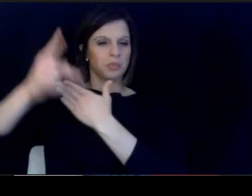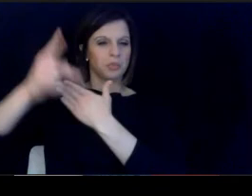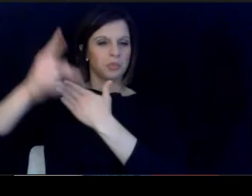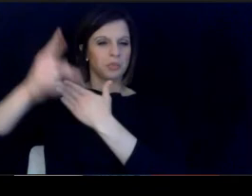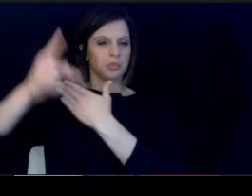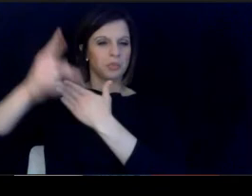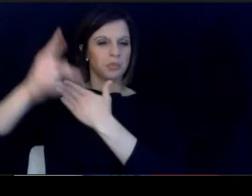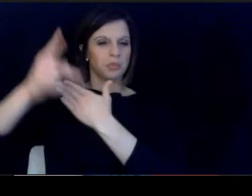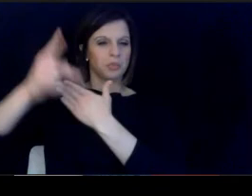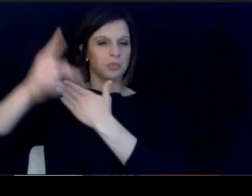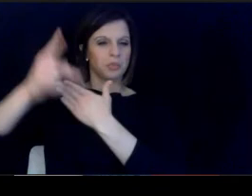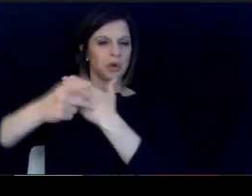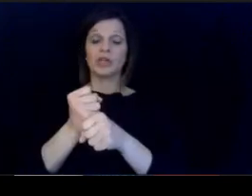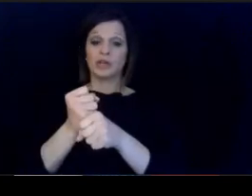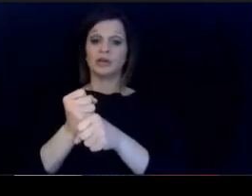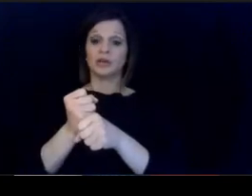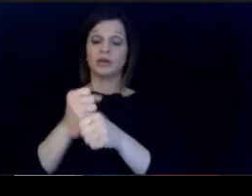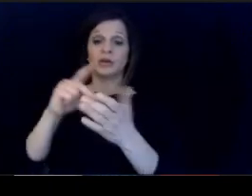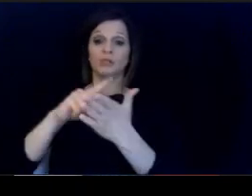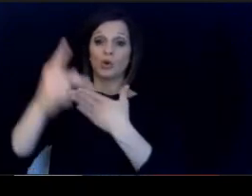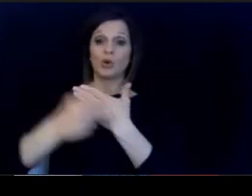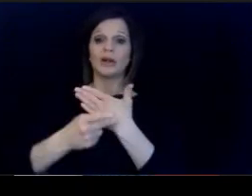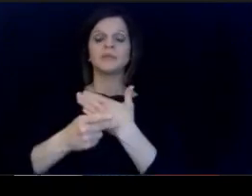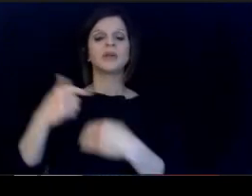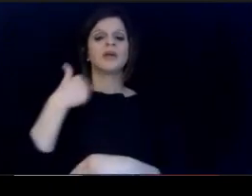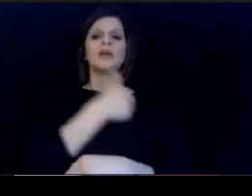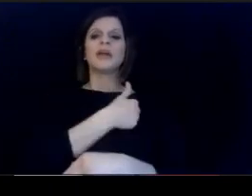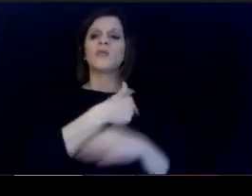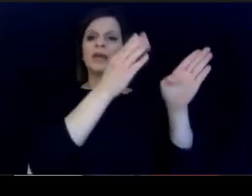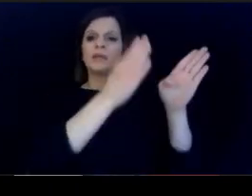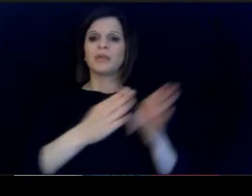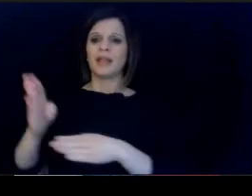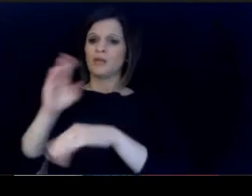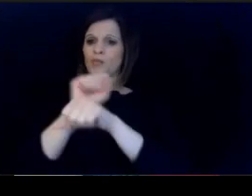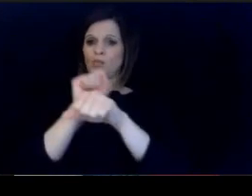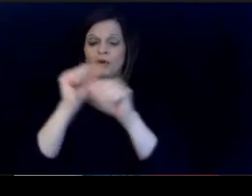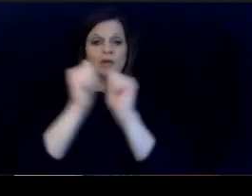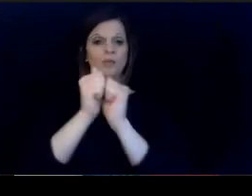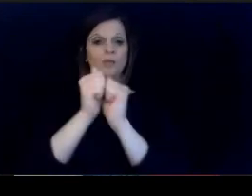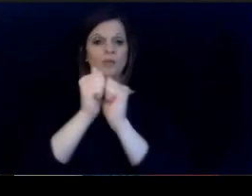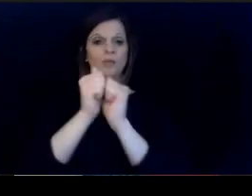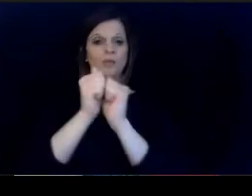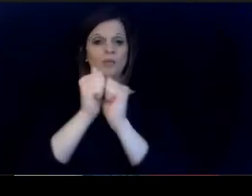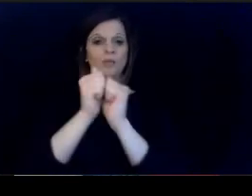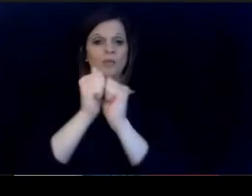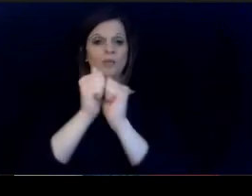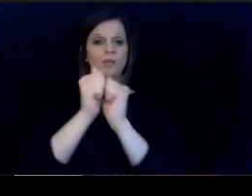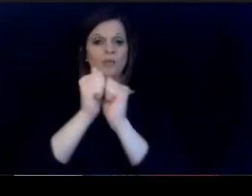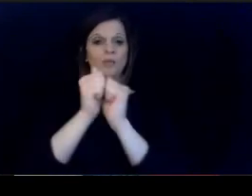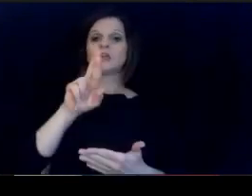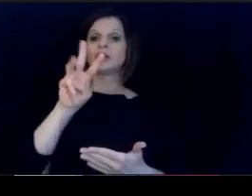institutions an we plan. on working with everything that Doctor Woods Tucker the Commissioner.